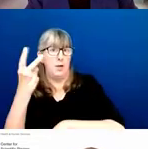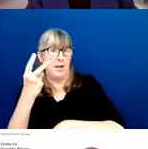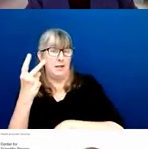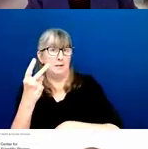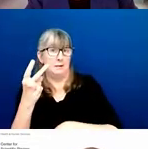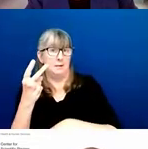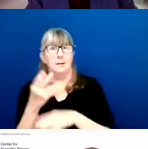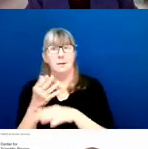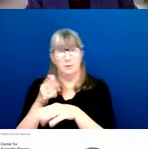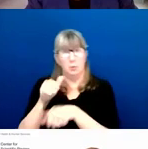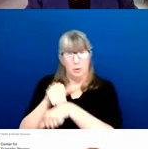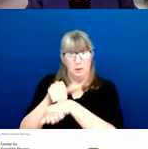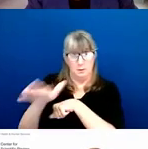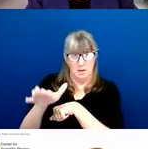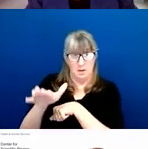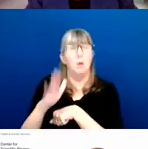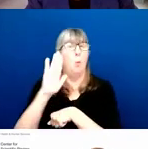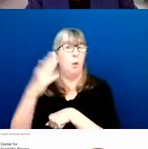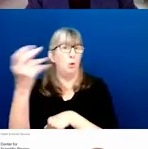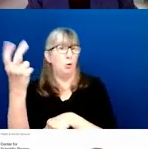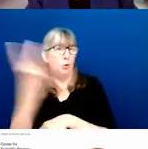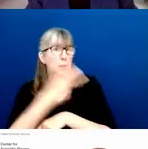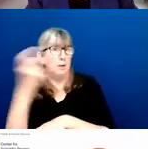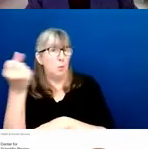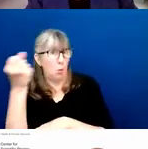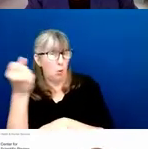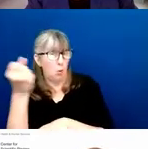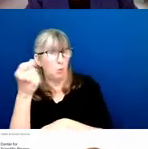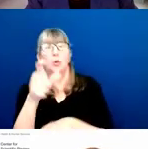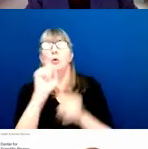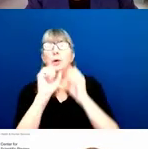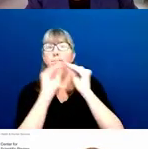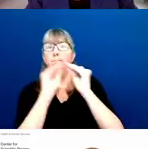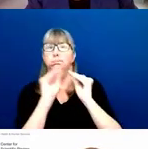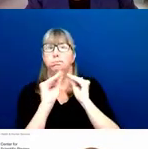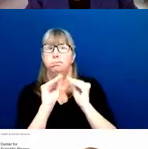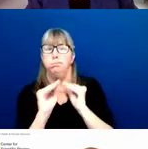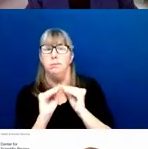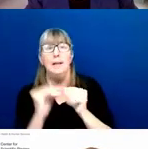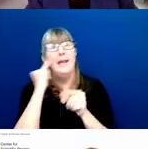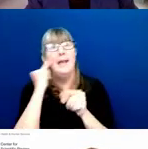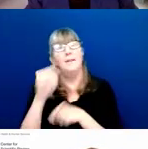If you submit your application at least 2 days early, you'll have the full 2-day viewing window to take advantage of.